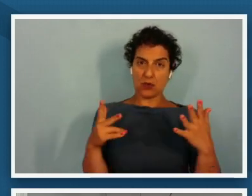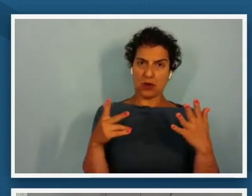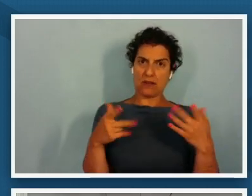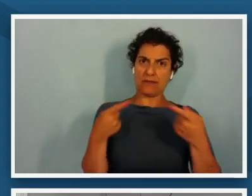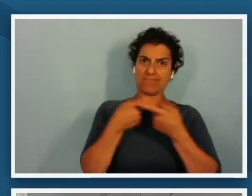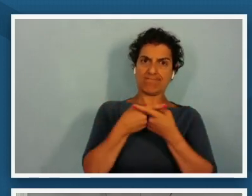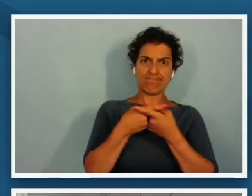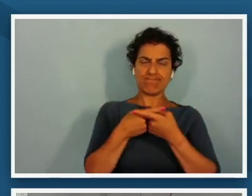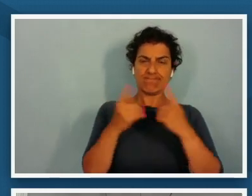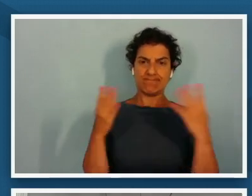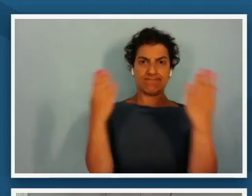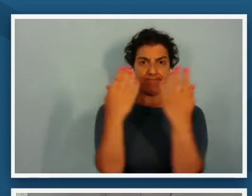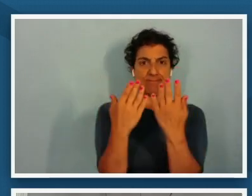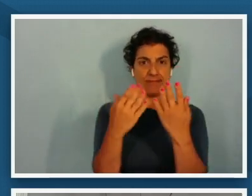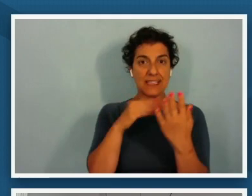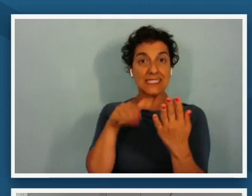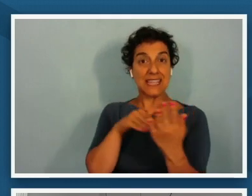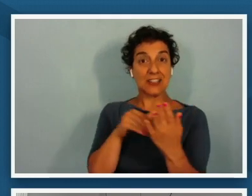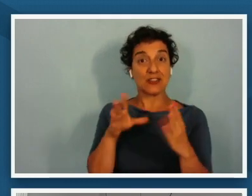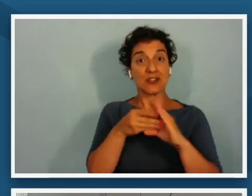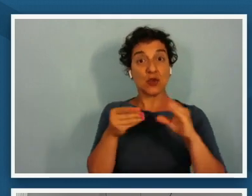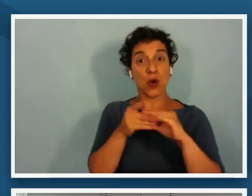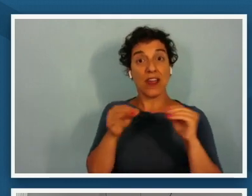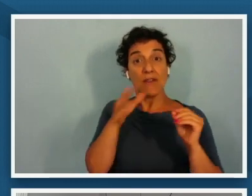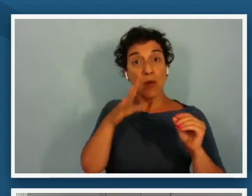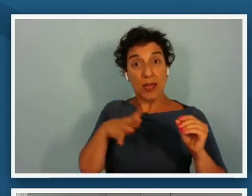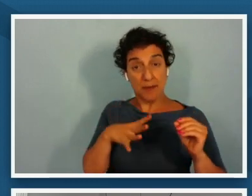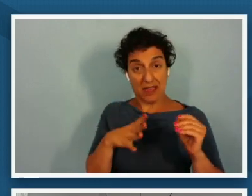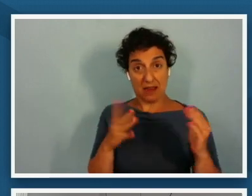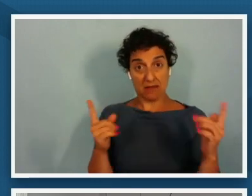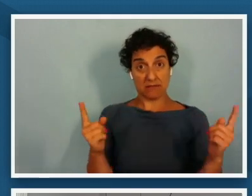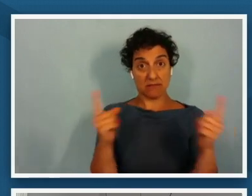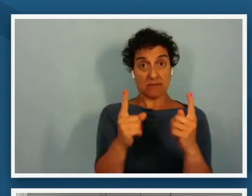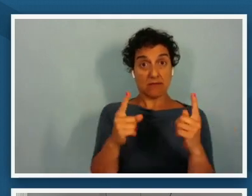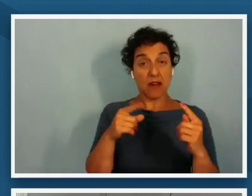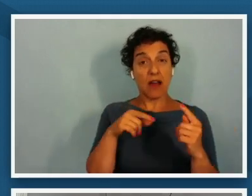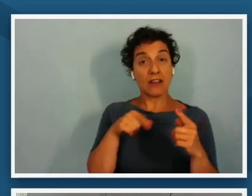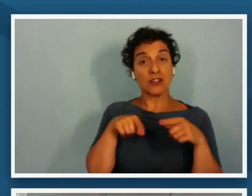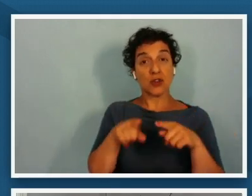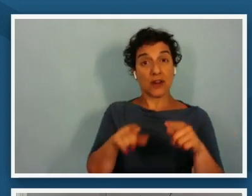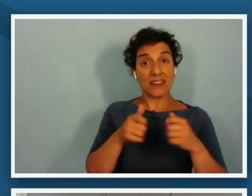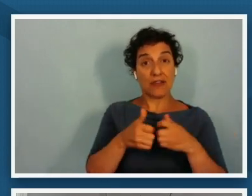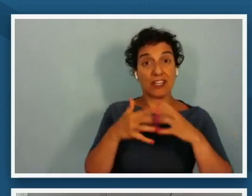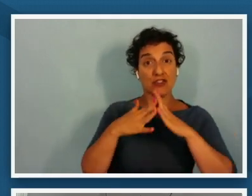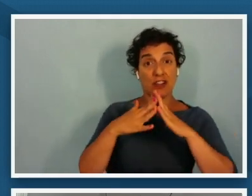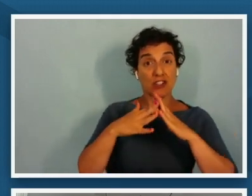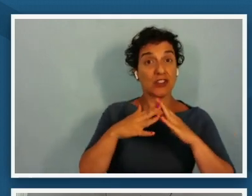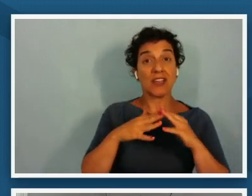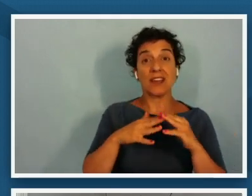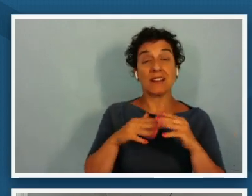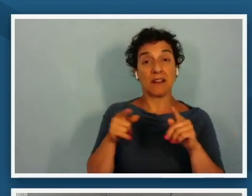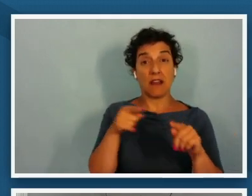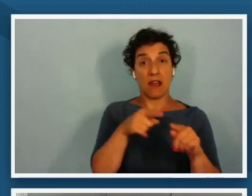women during reconstruction um a connection being the absence of